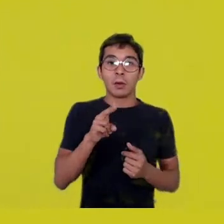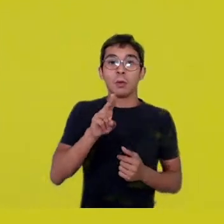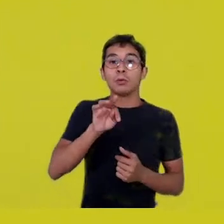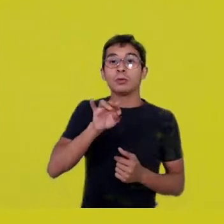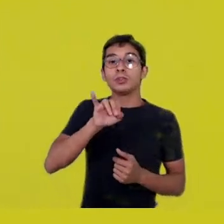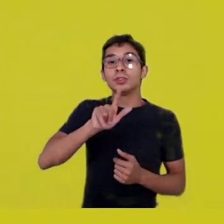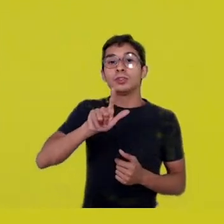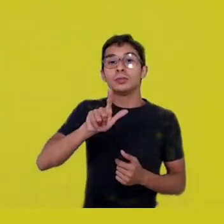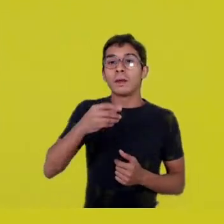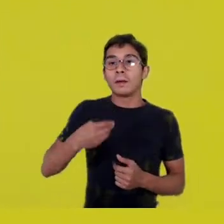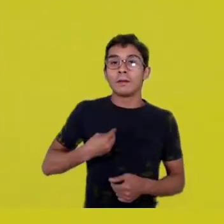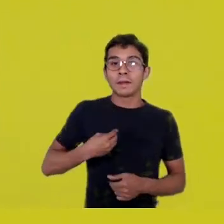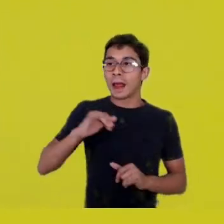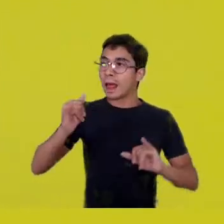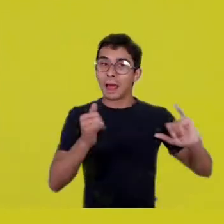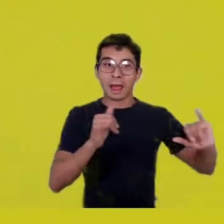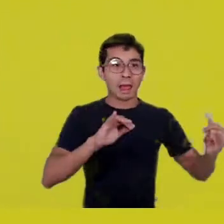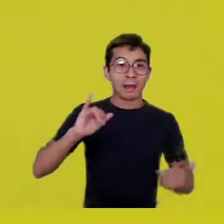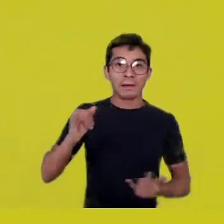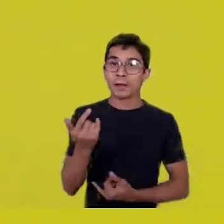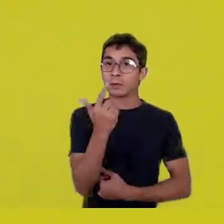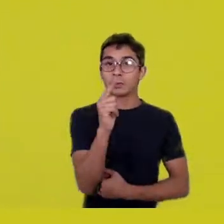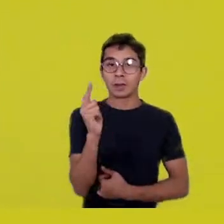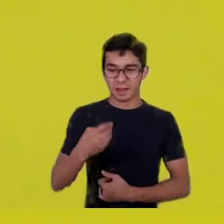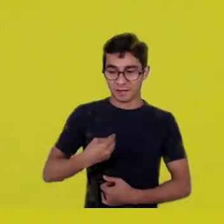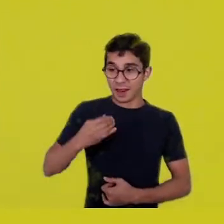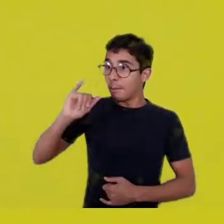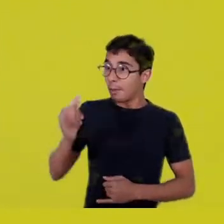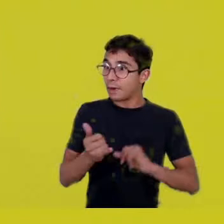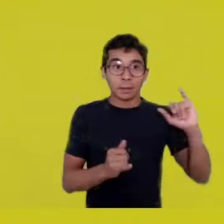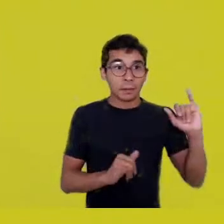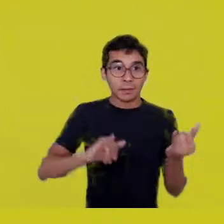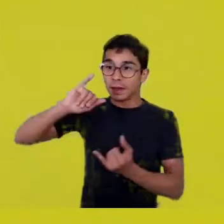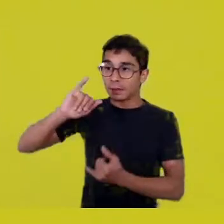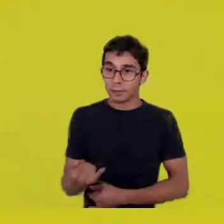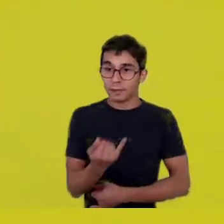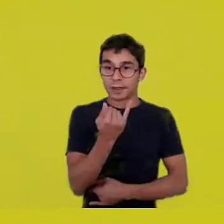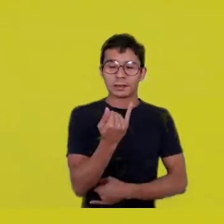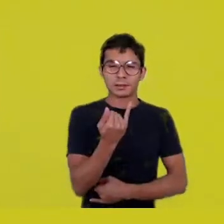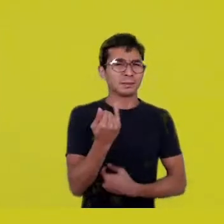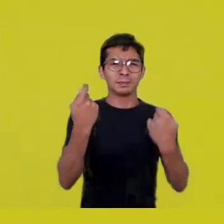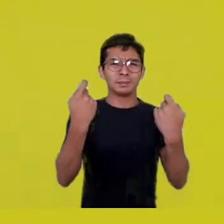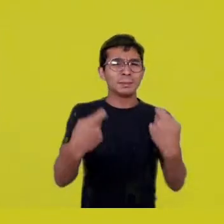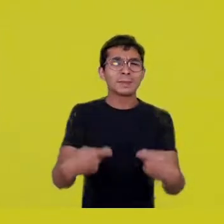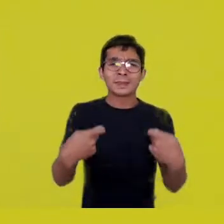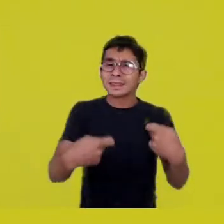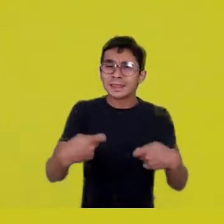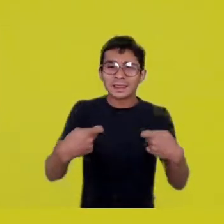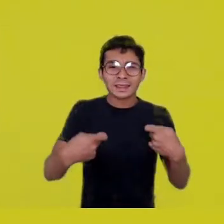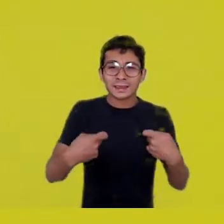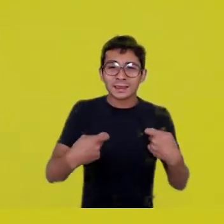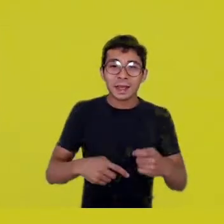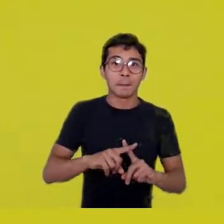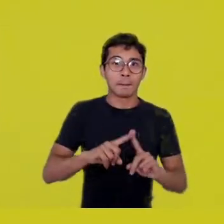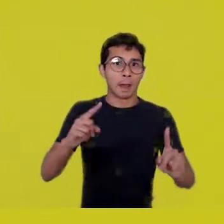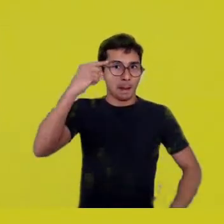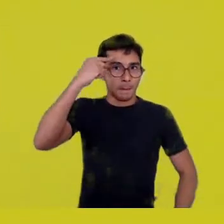Life doesn’t have to be useful. But people think that until they’re 40 or 50,